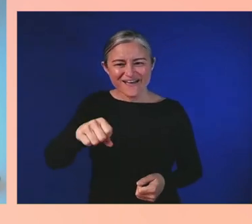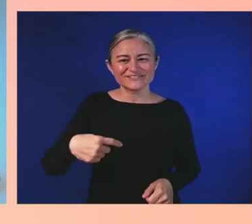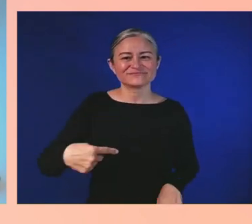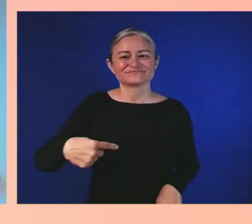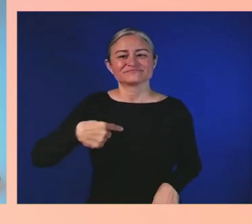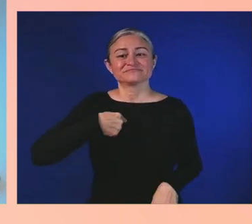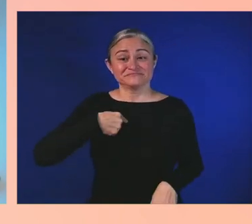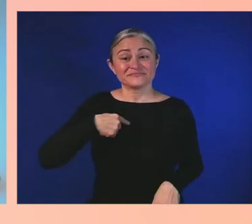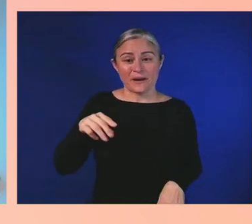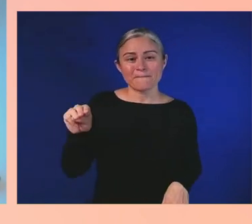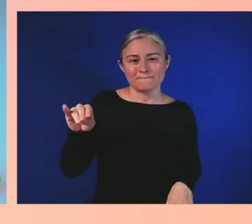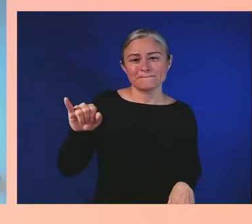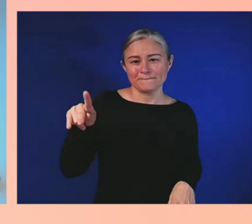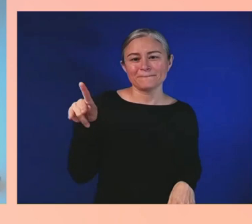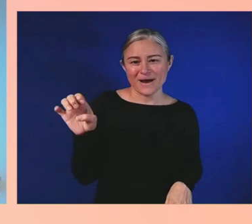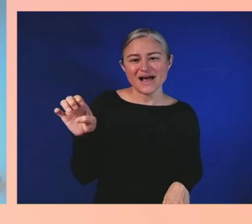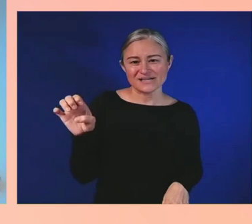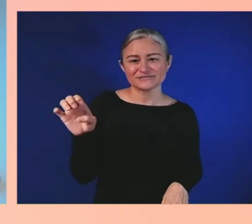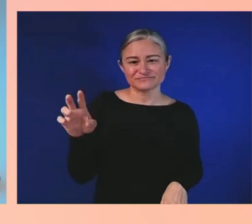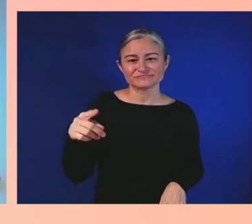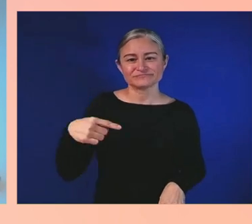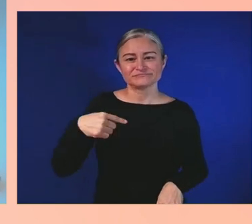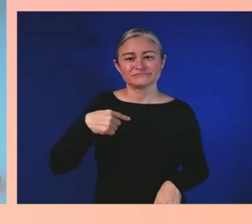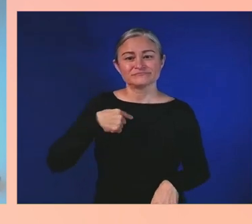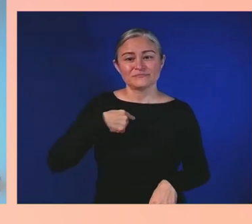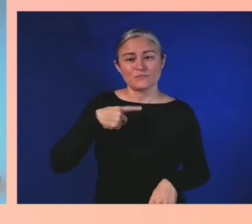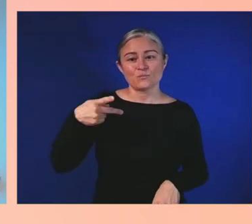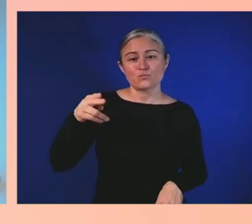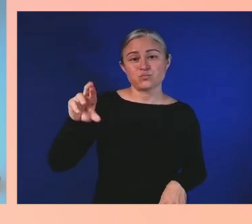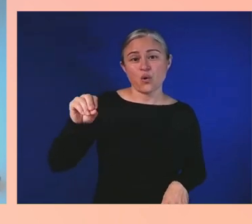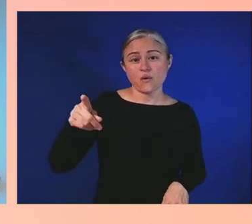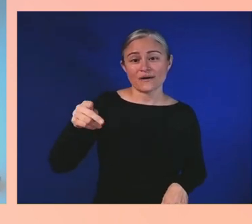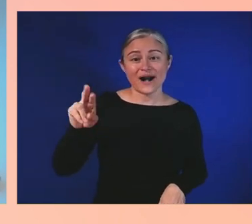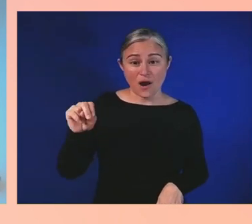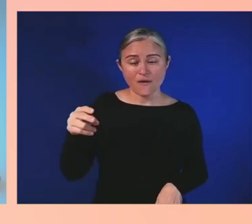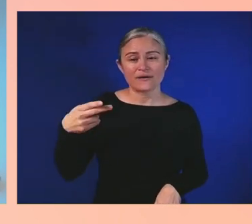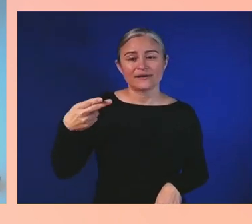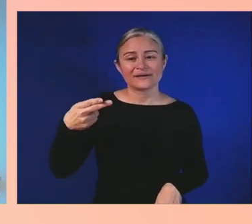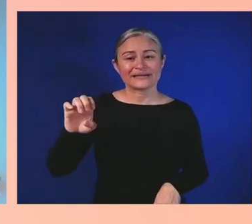I am a retired US Army veteran. Unfortunately, I was in